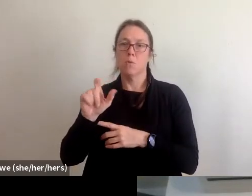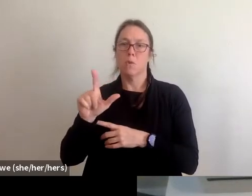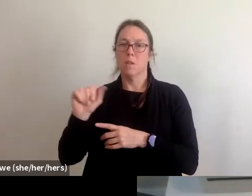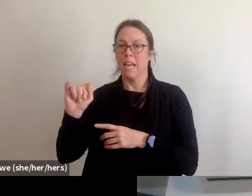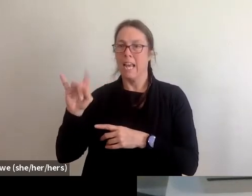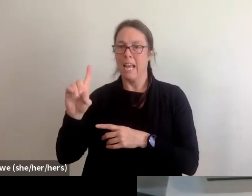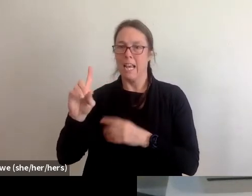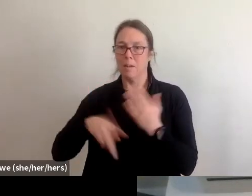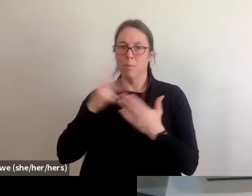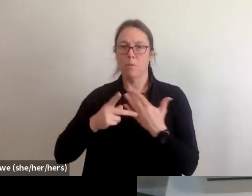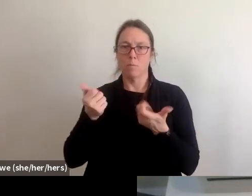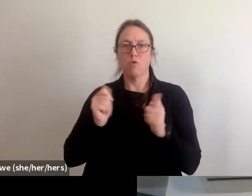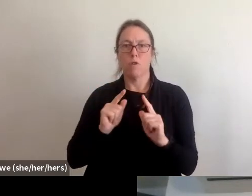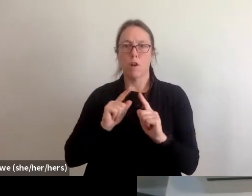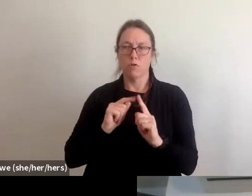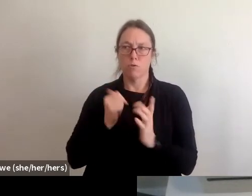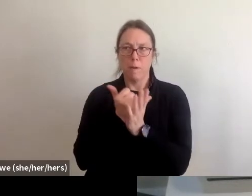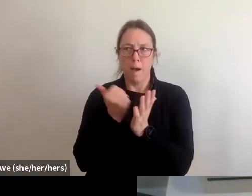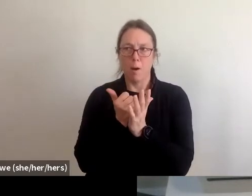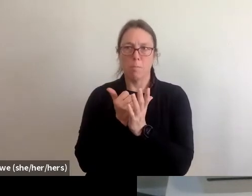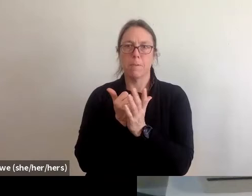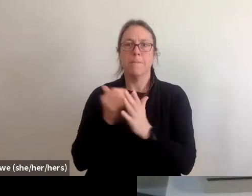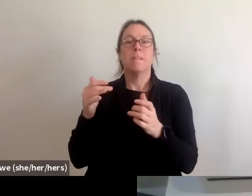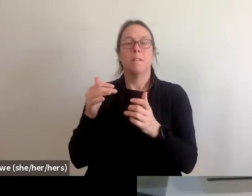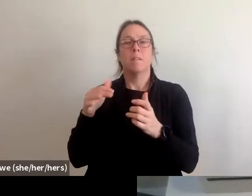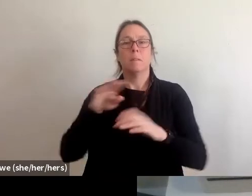that the federal government creates. So there is a little bit of help there,